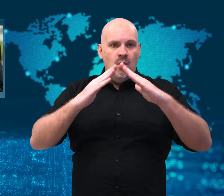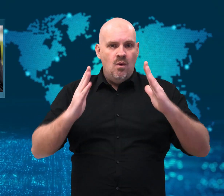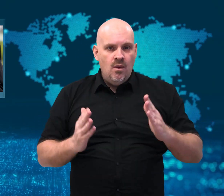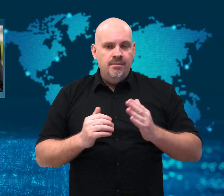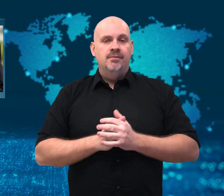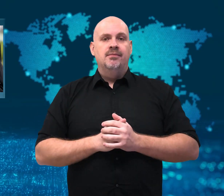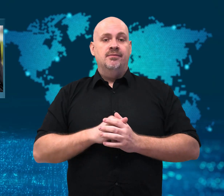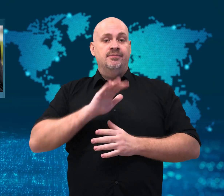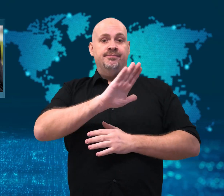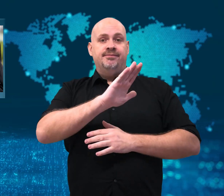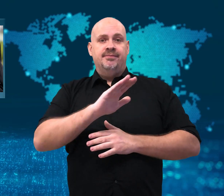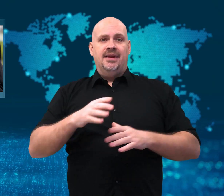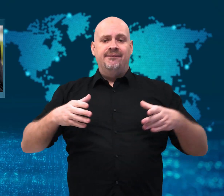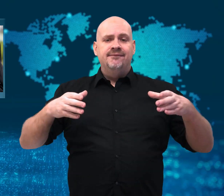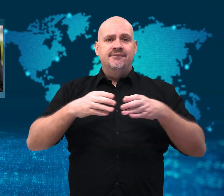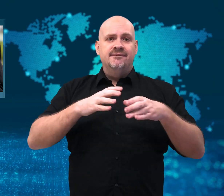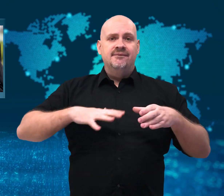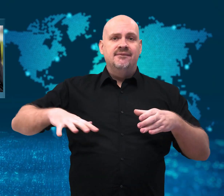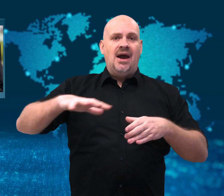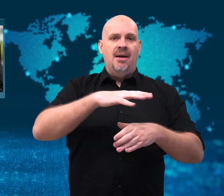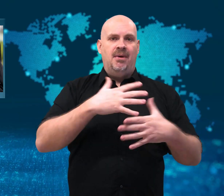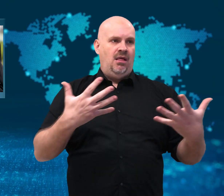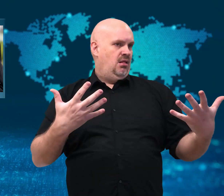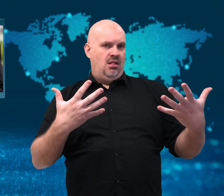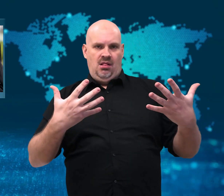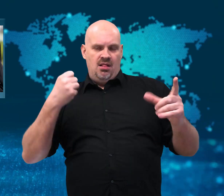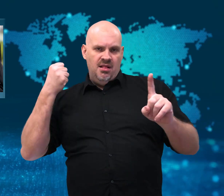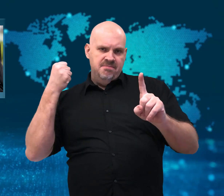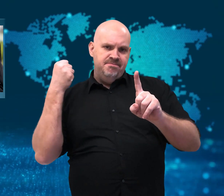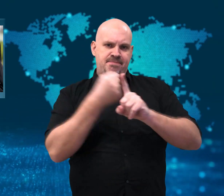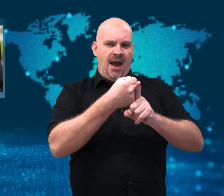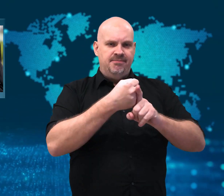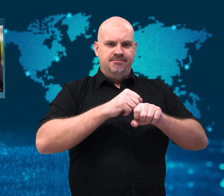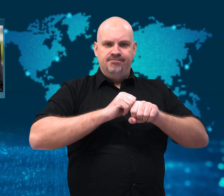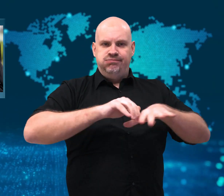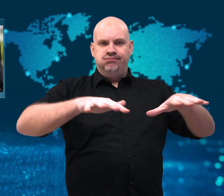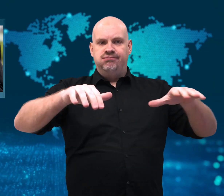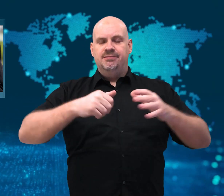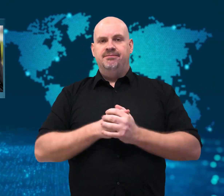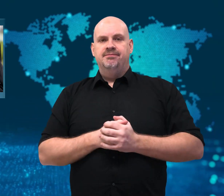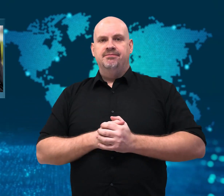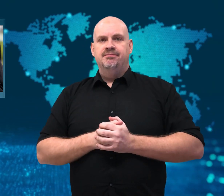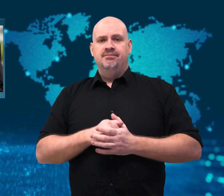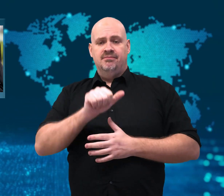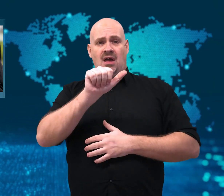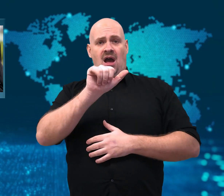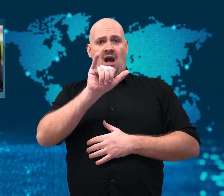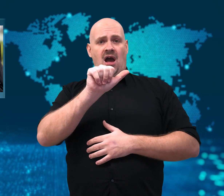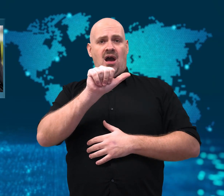and her entire family was impacted by what happened.